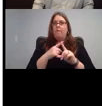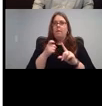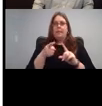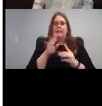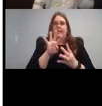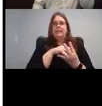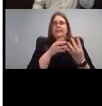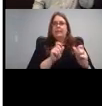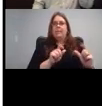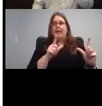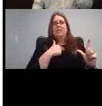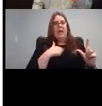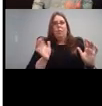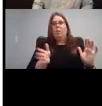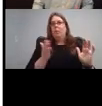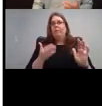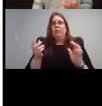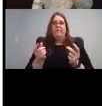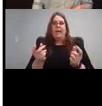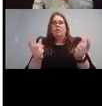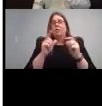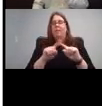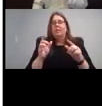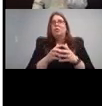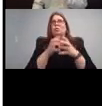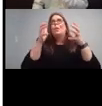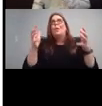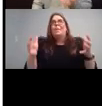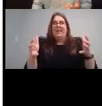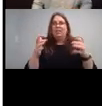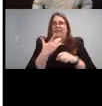There's just so much out there for families with young children and